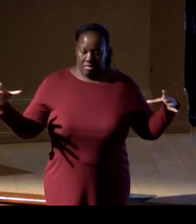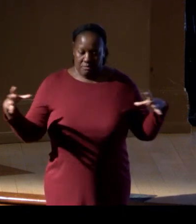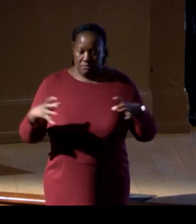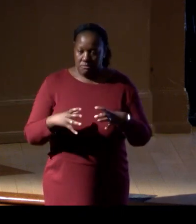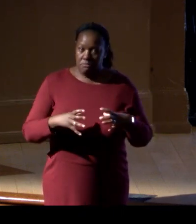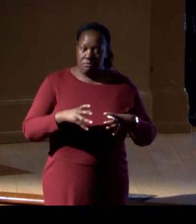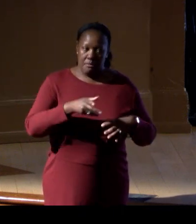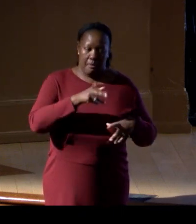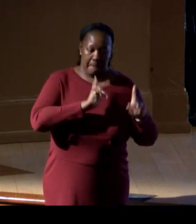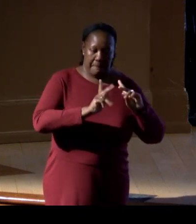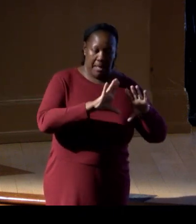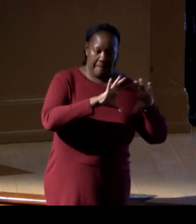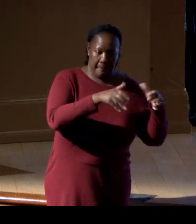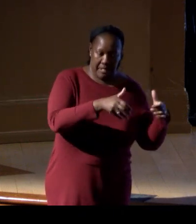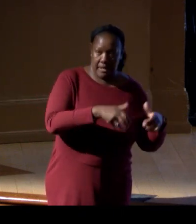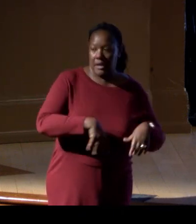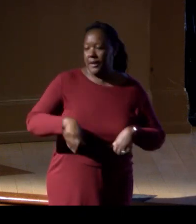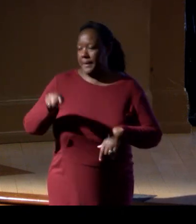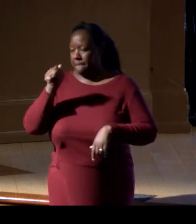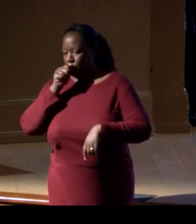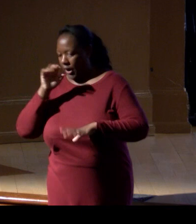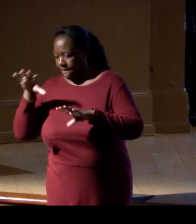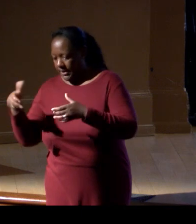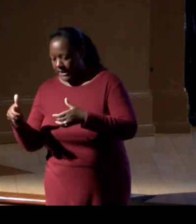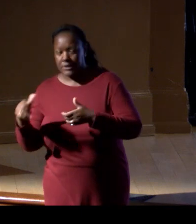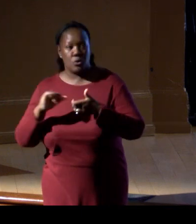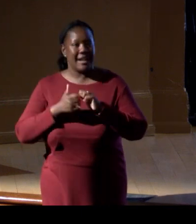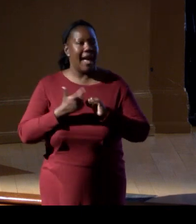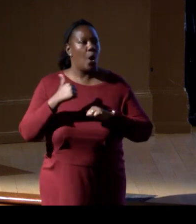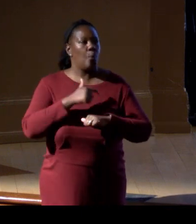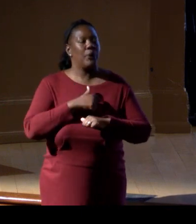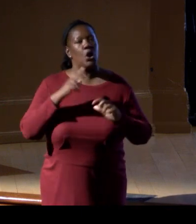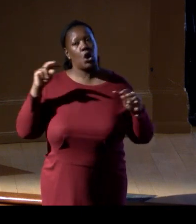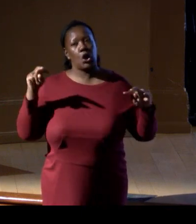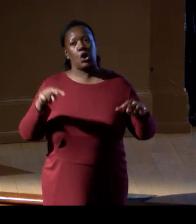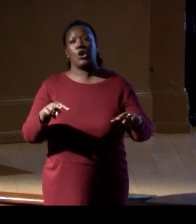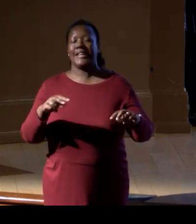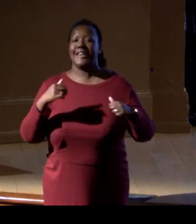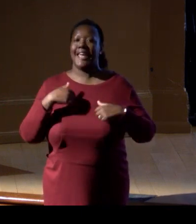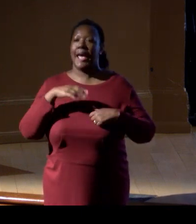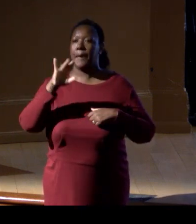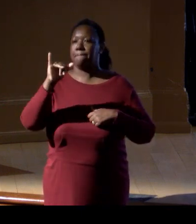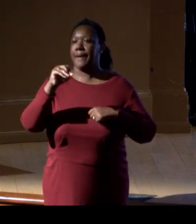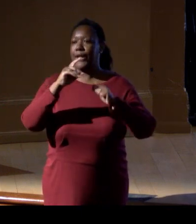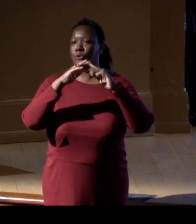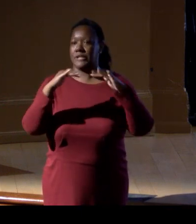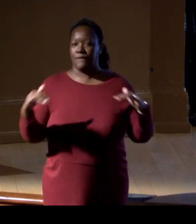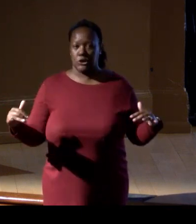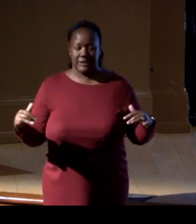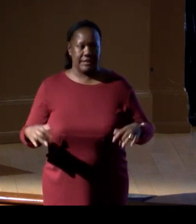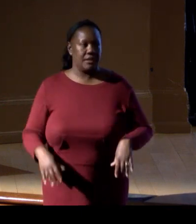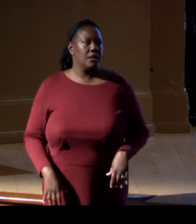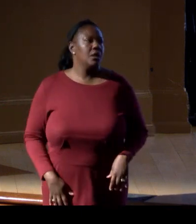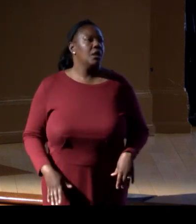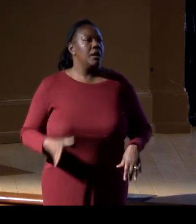that we can reinvent how we're looking at biodiversity, that we can really evolve from things like the Census of Marine Life